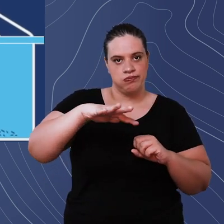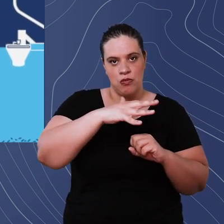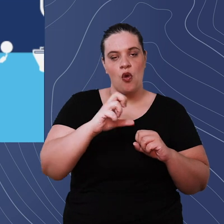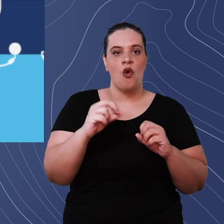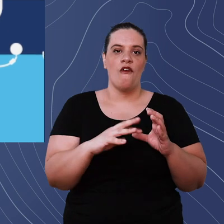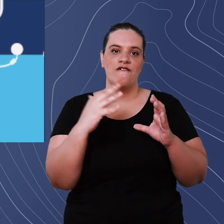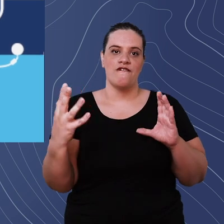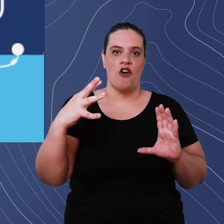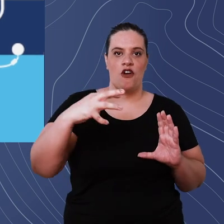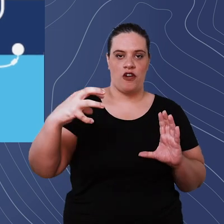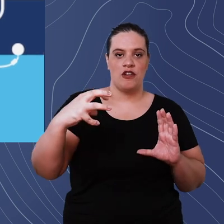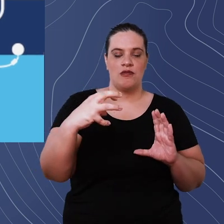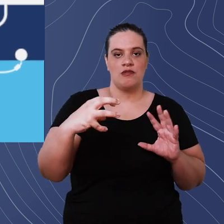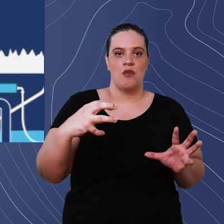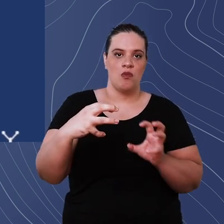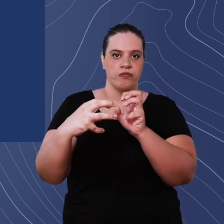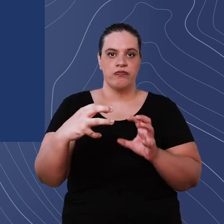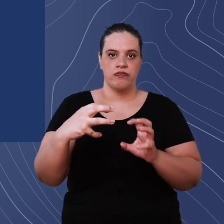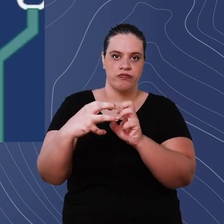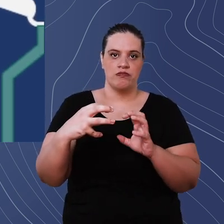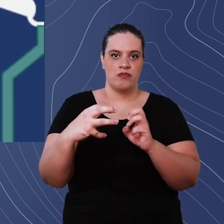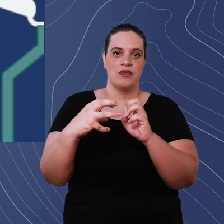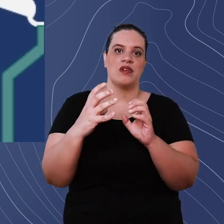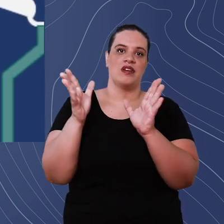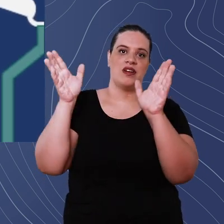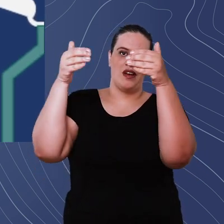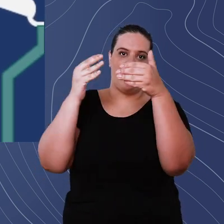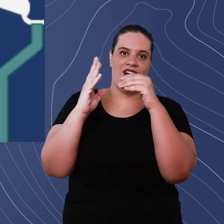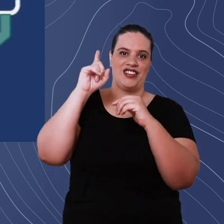outside it and pumps the water from inside the cistern to a raised box of this